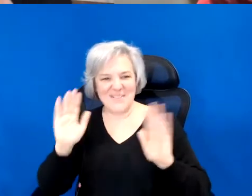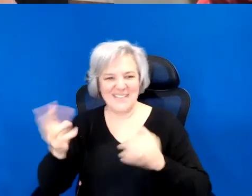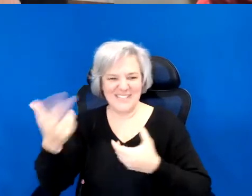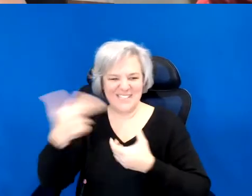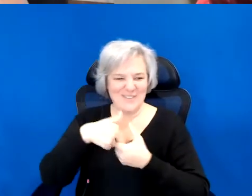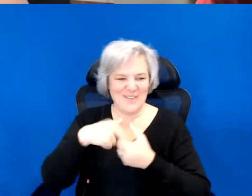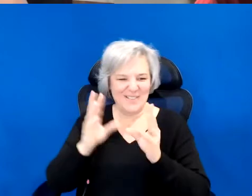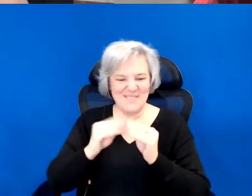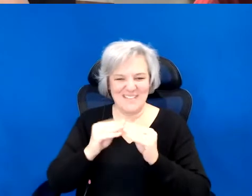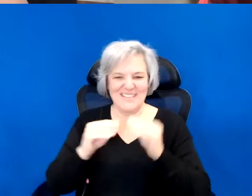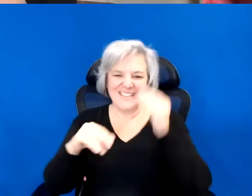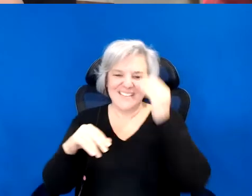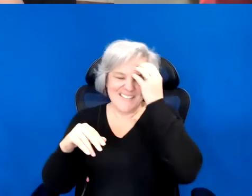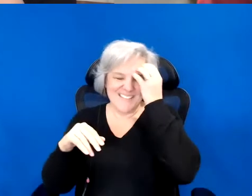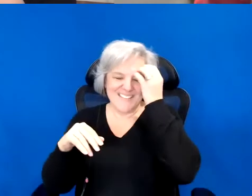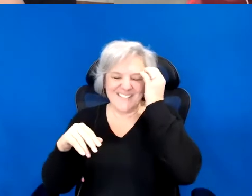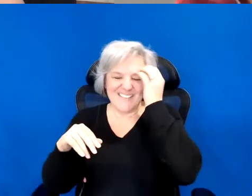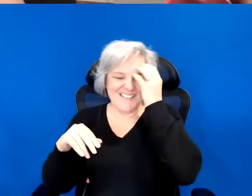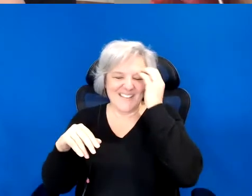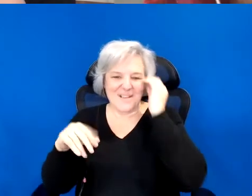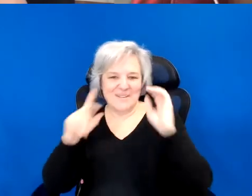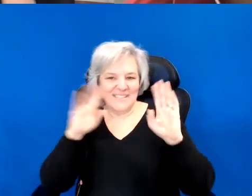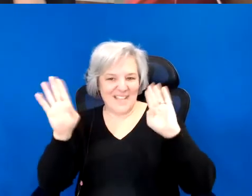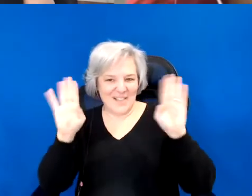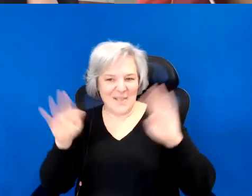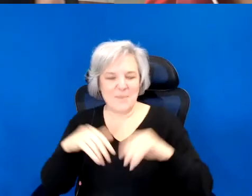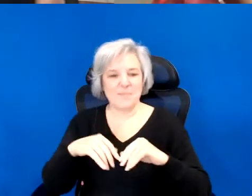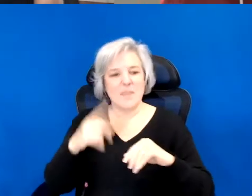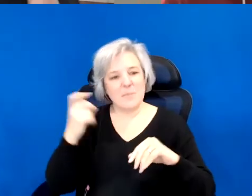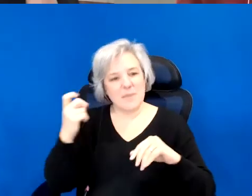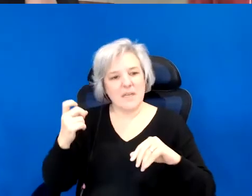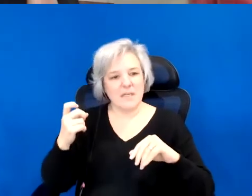Natalie to. Because I think that, he is a really he's